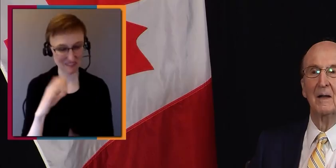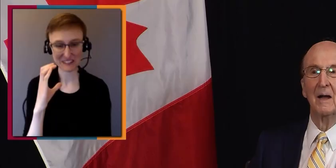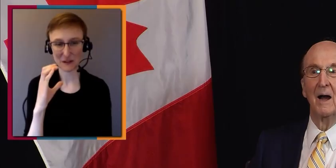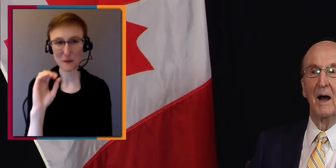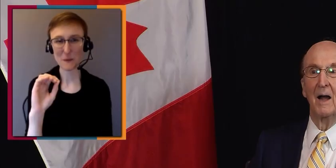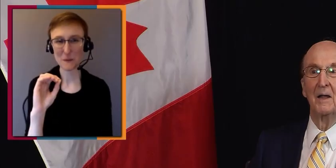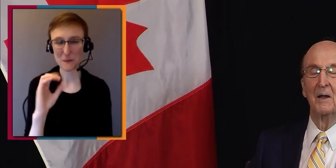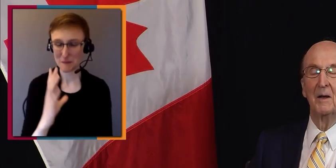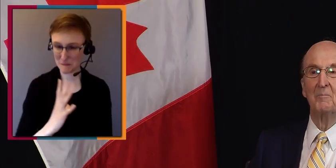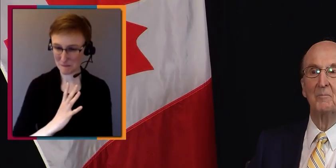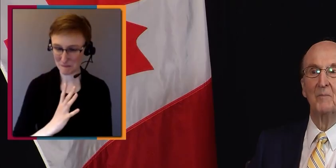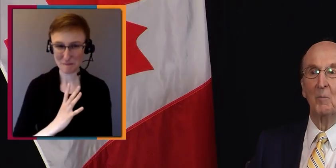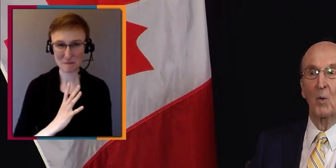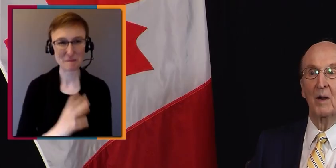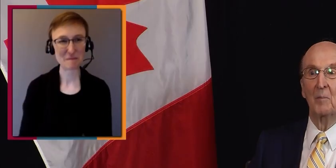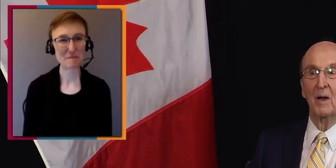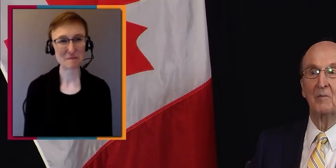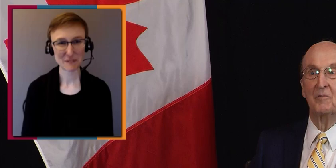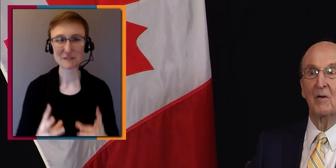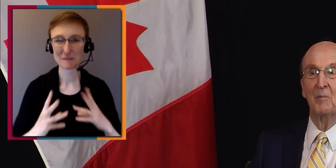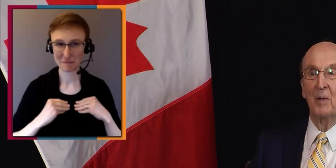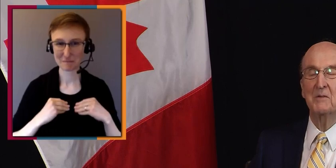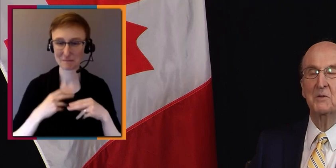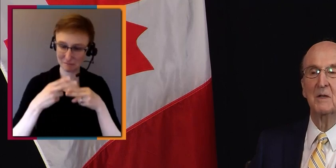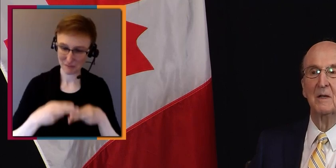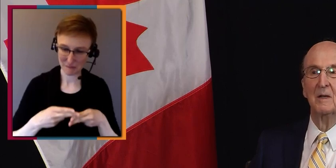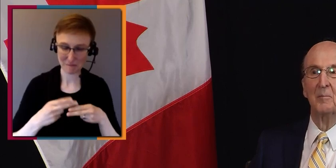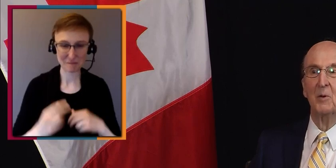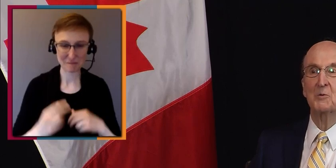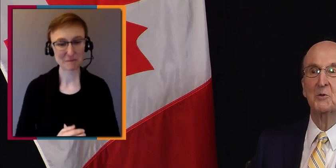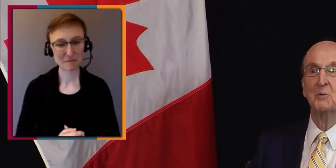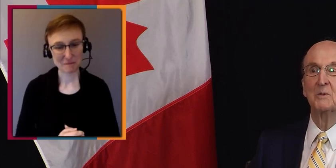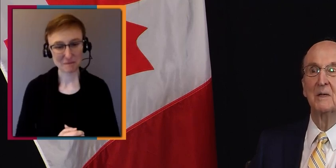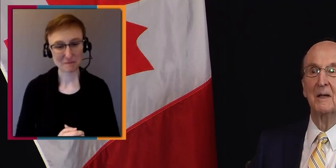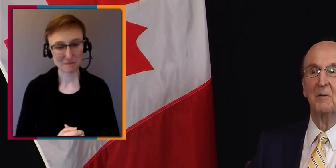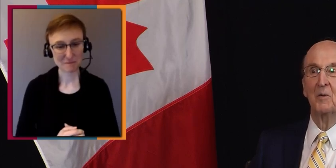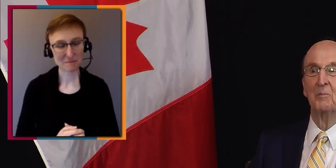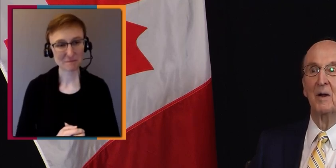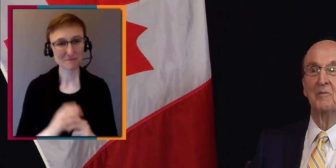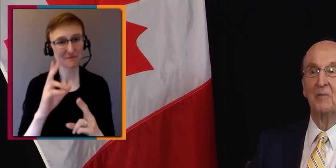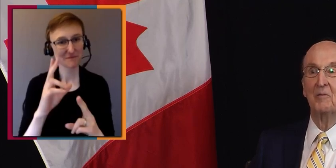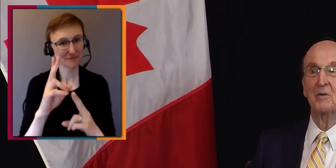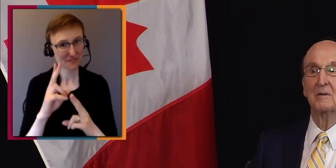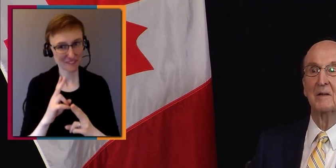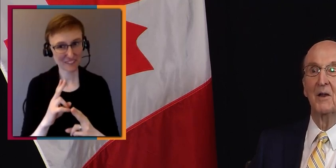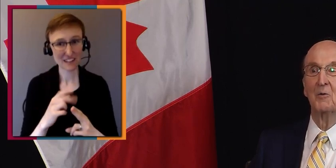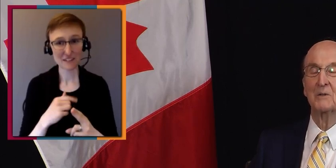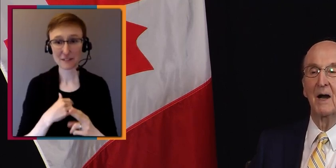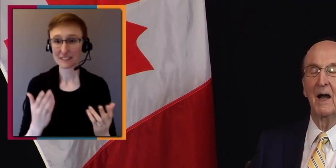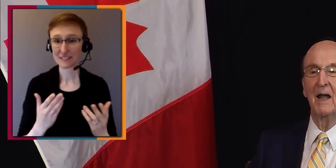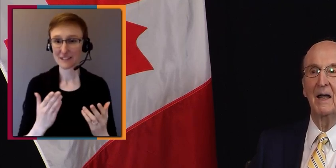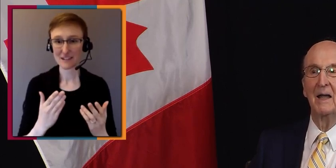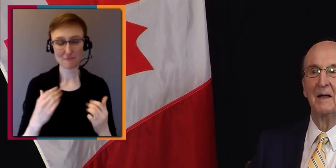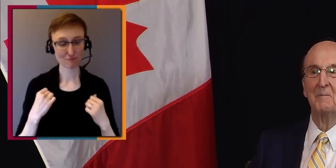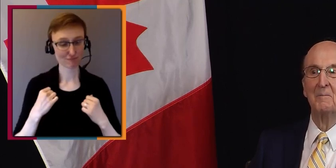I am wearing my very best blue suit with my favourite yellow tie.